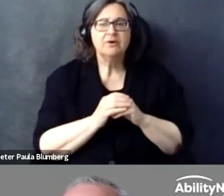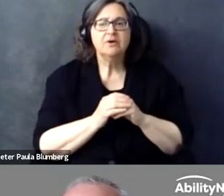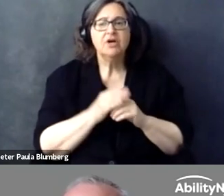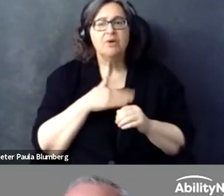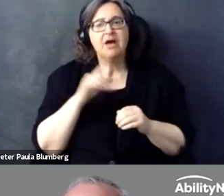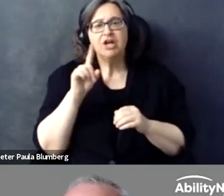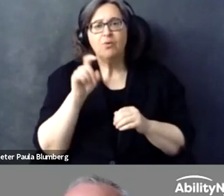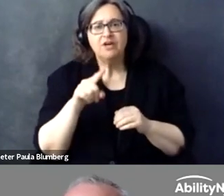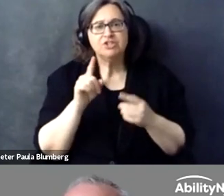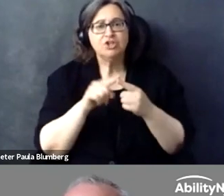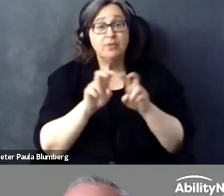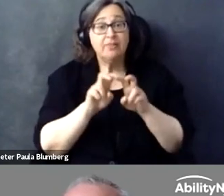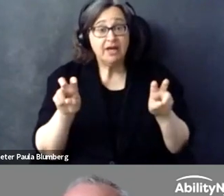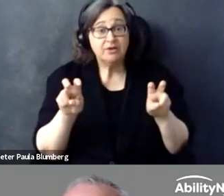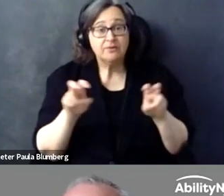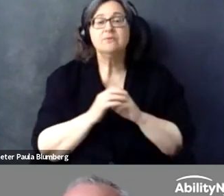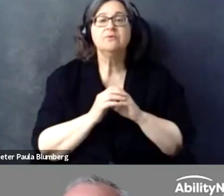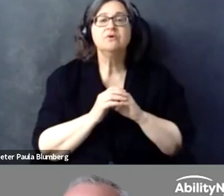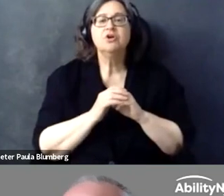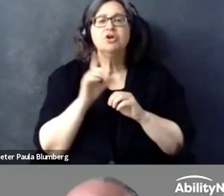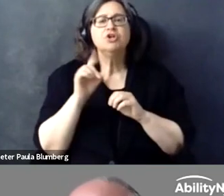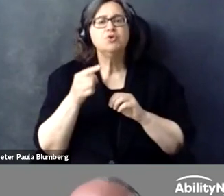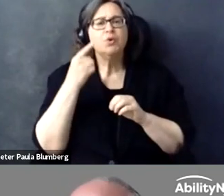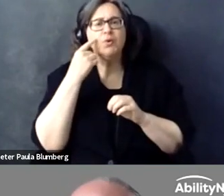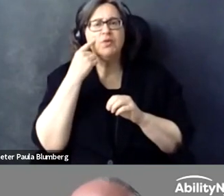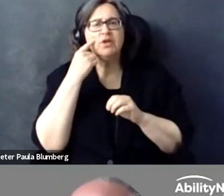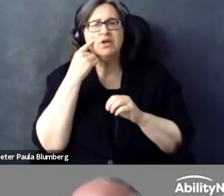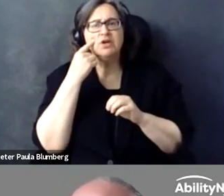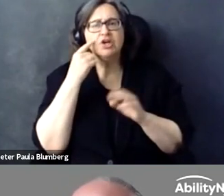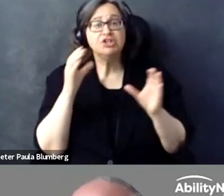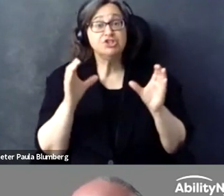things in slightly different ways and it makes it difficult to compare.